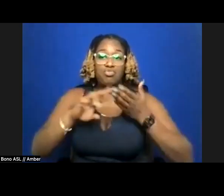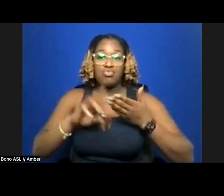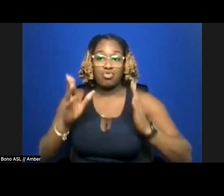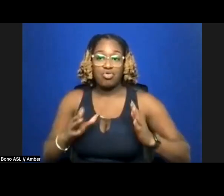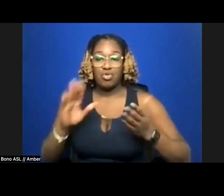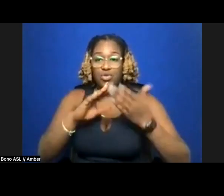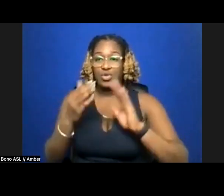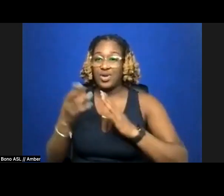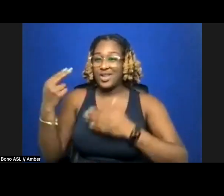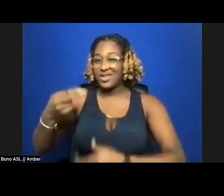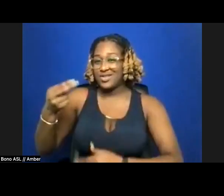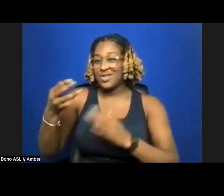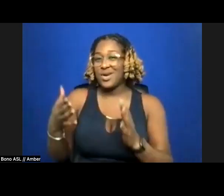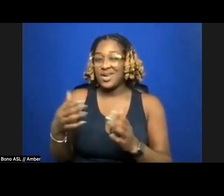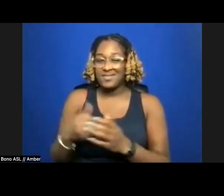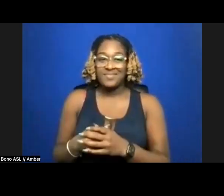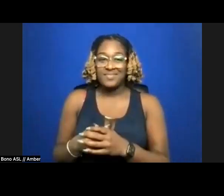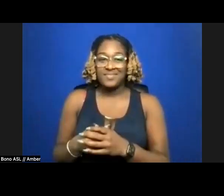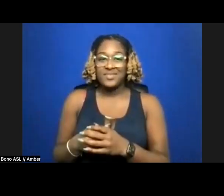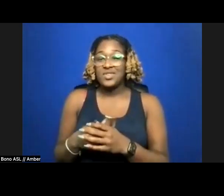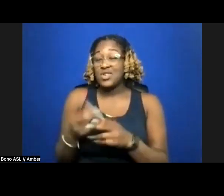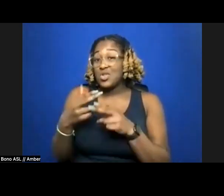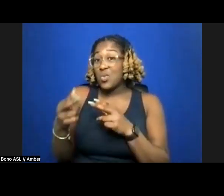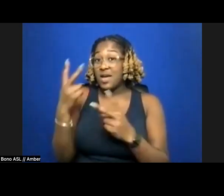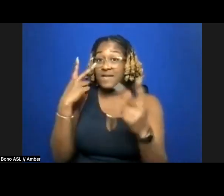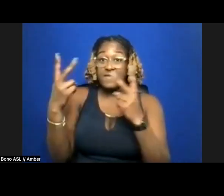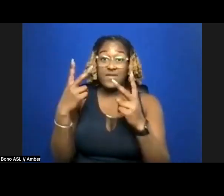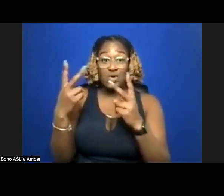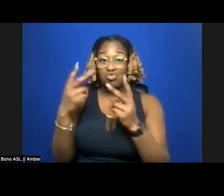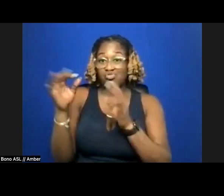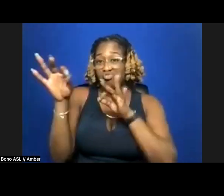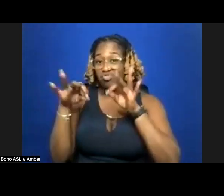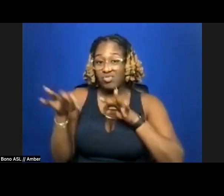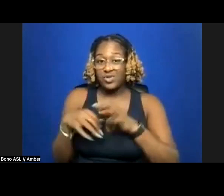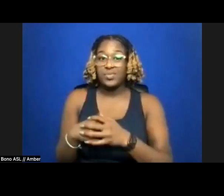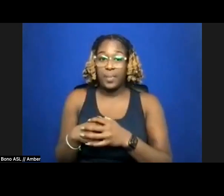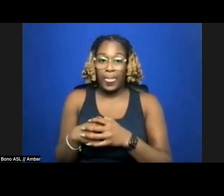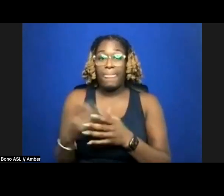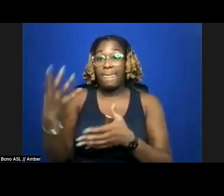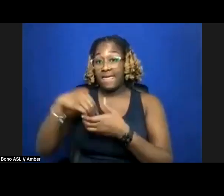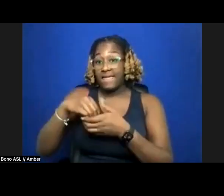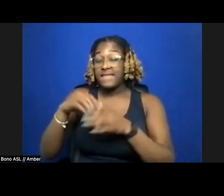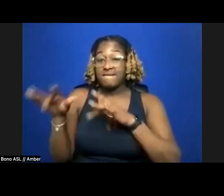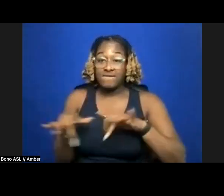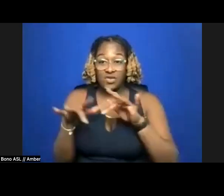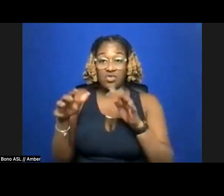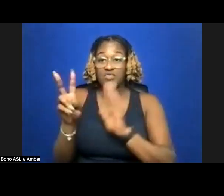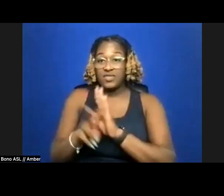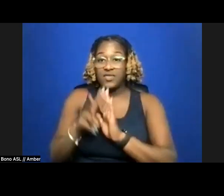A quick visual description of Chrysanthemum, in the video there is pink and orange lighting.